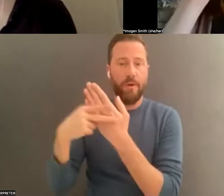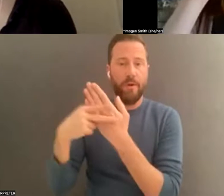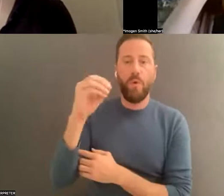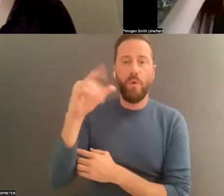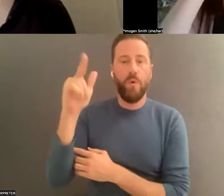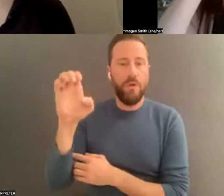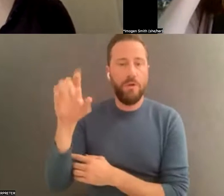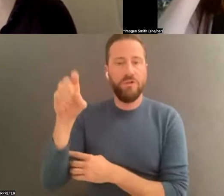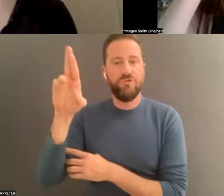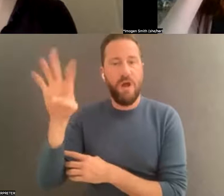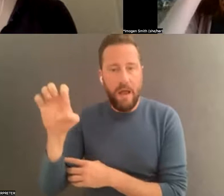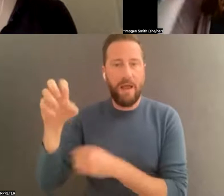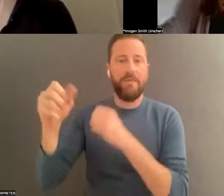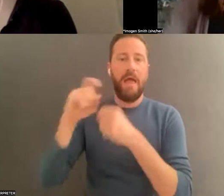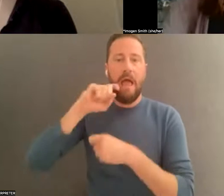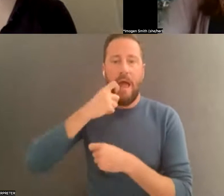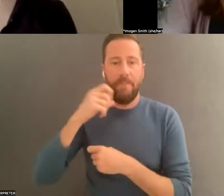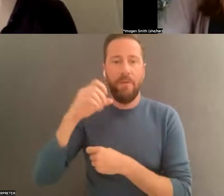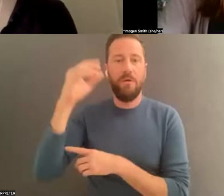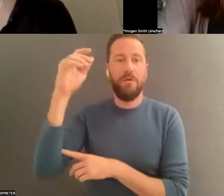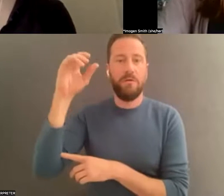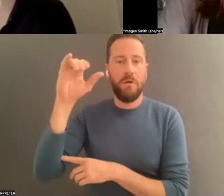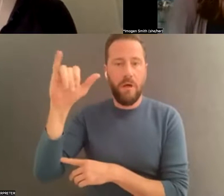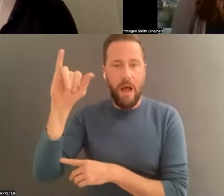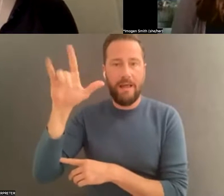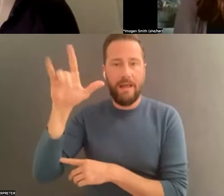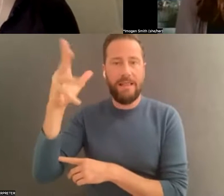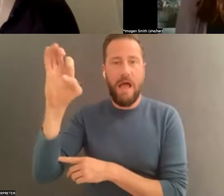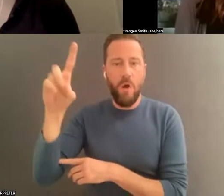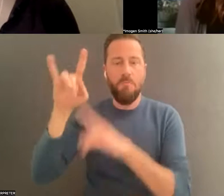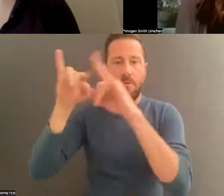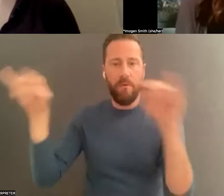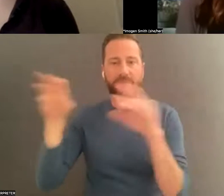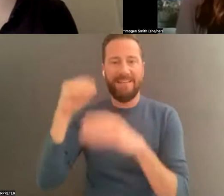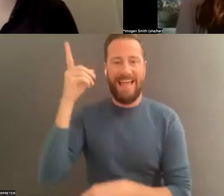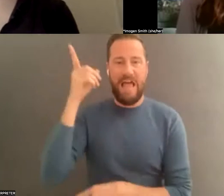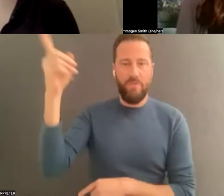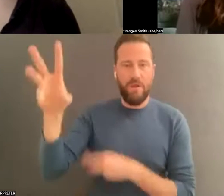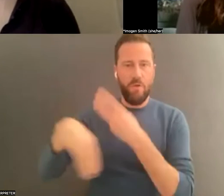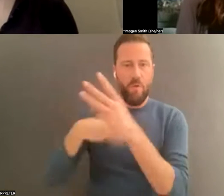, or one of many other cloud storage programs out there on the market. Something quickly to note